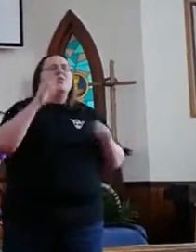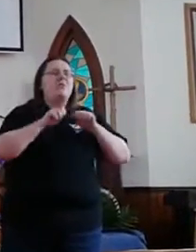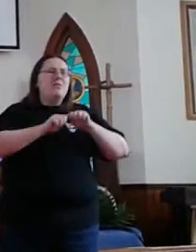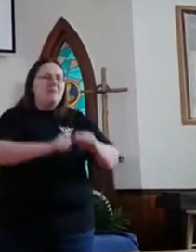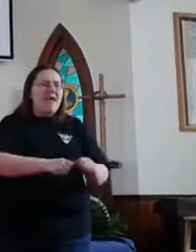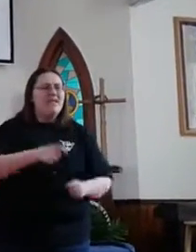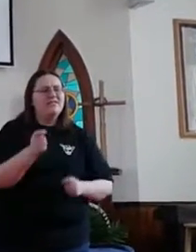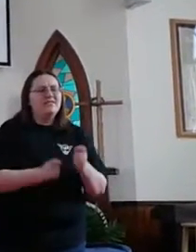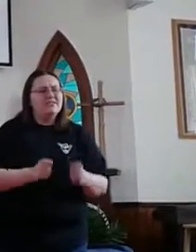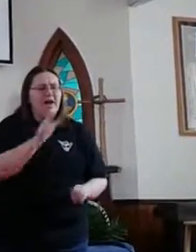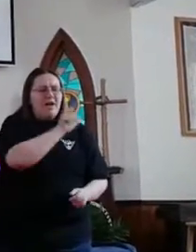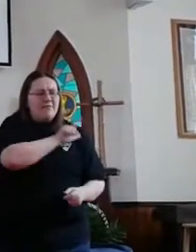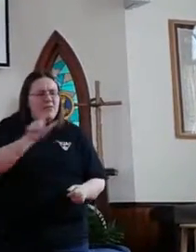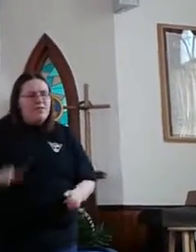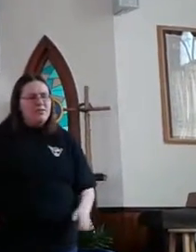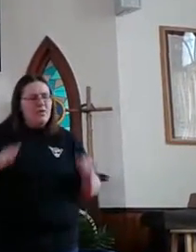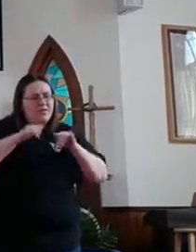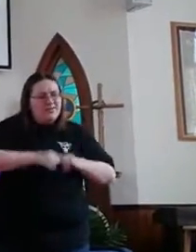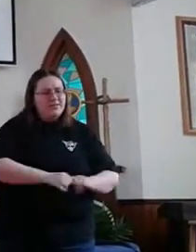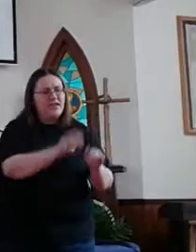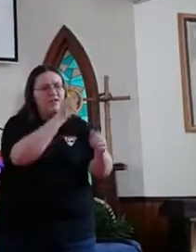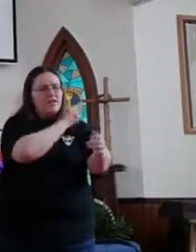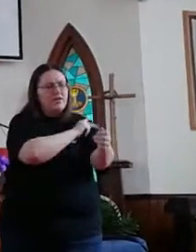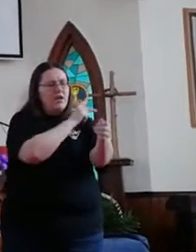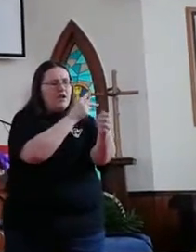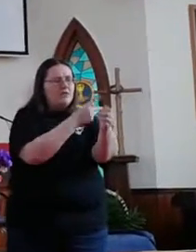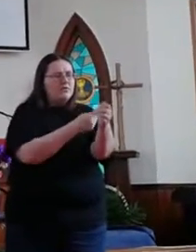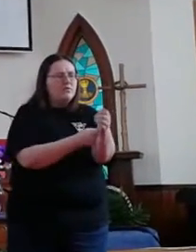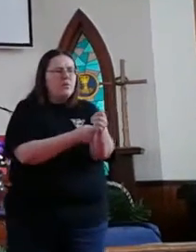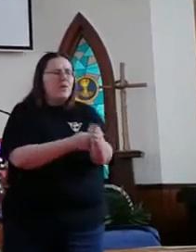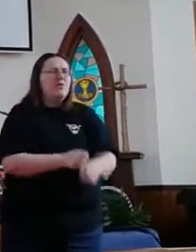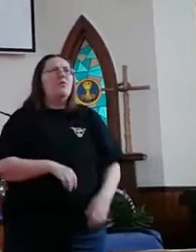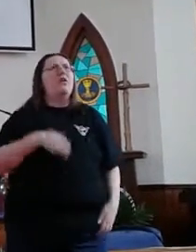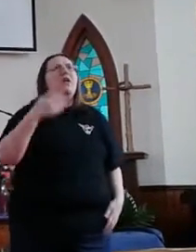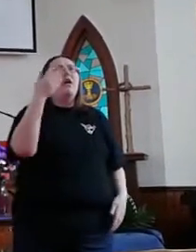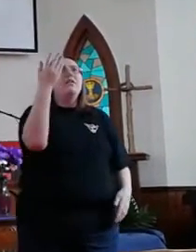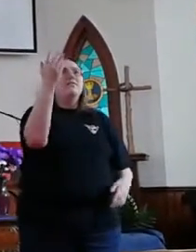You remained sovereign Lord still in control